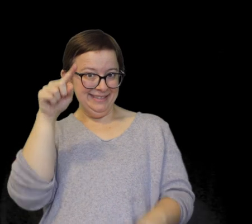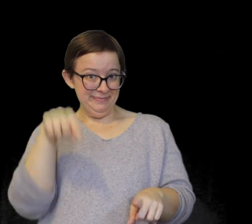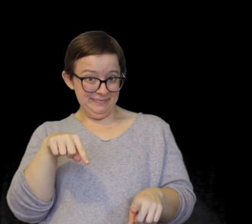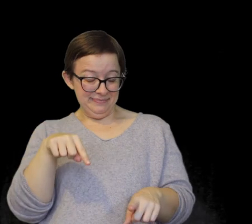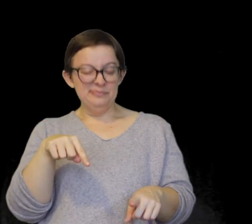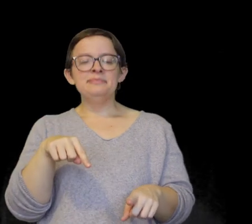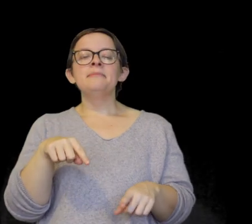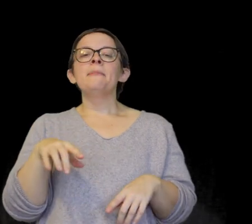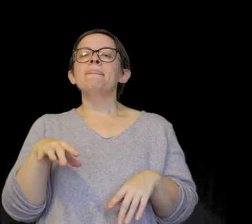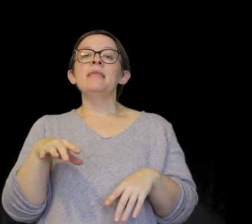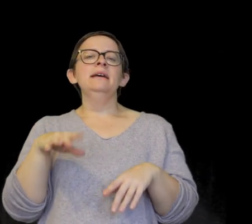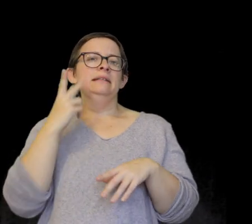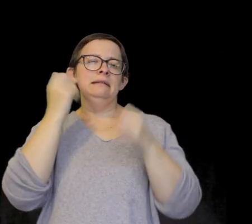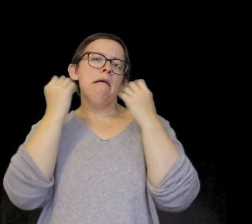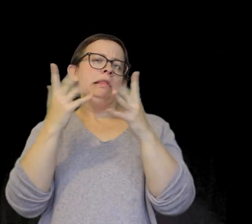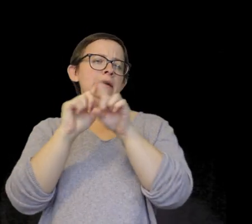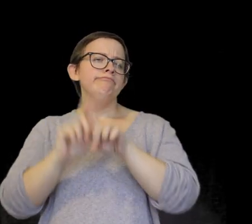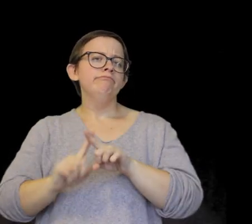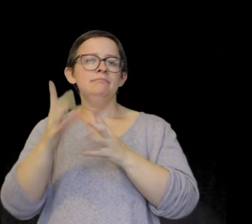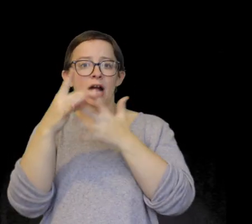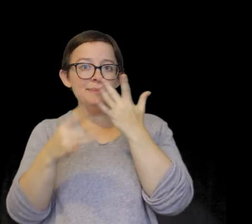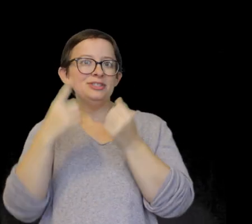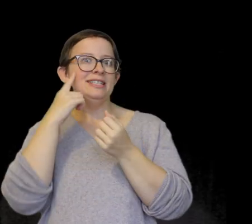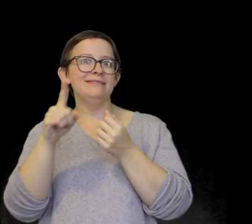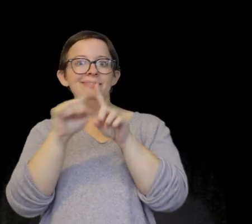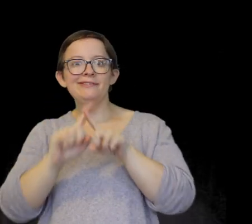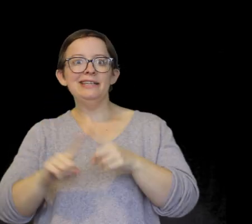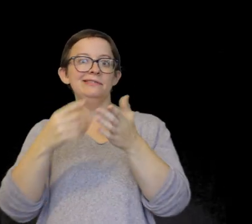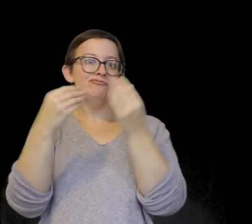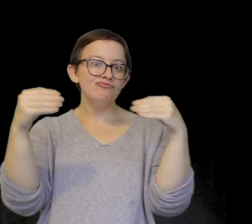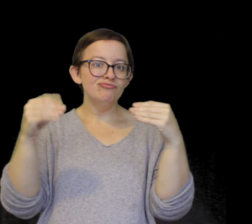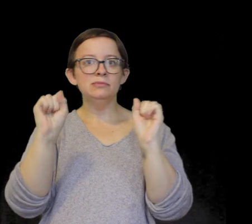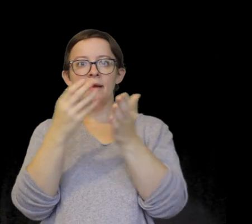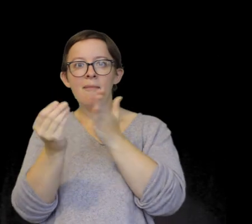So you can see there's a bunch of different options for places that you can buy from.